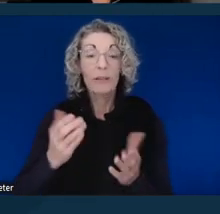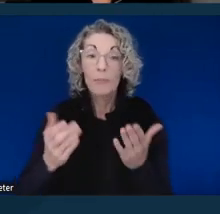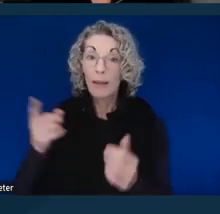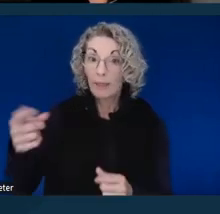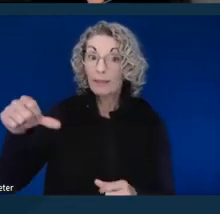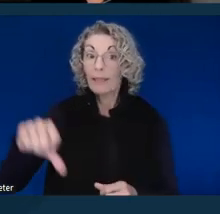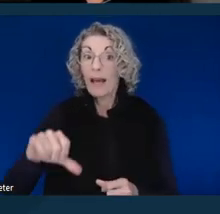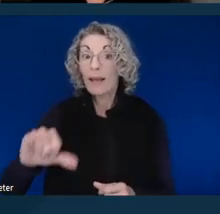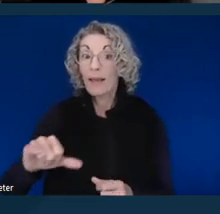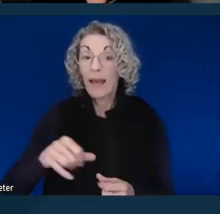on fundamental alteration.